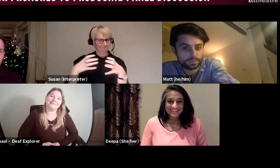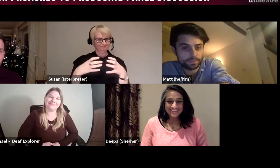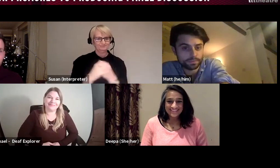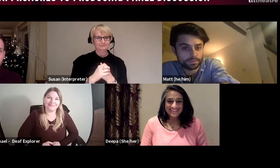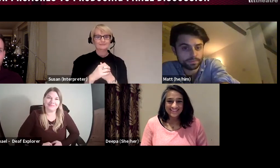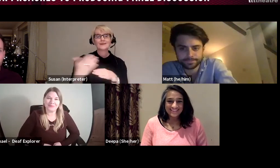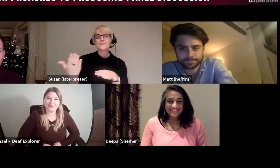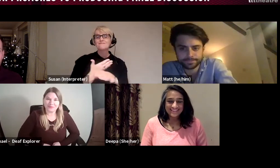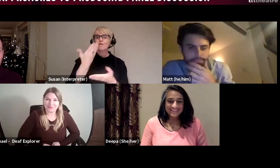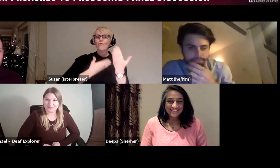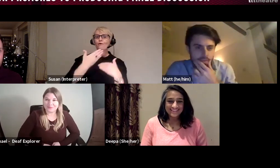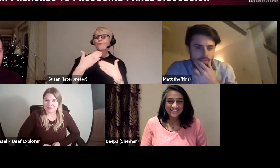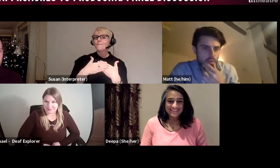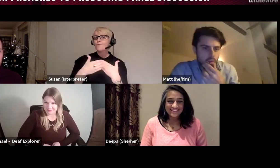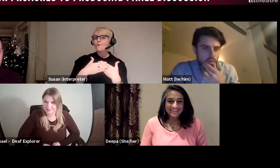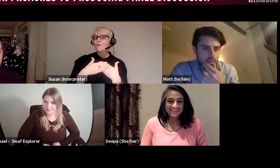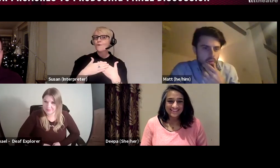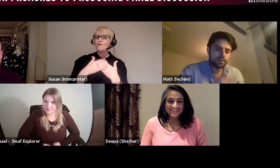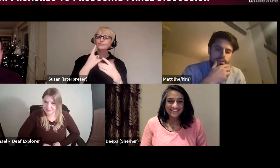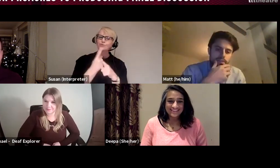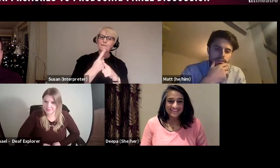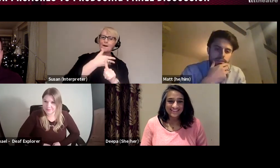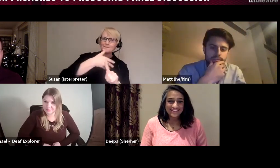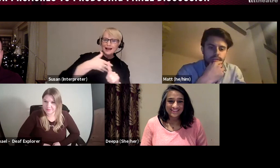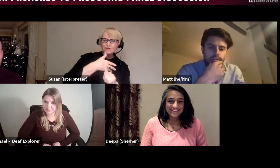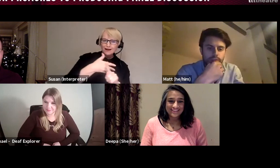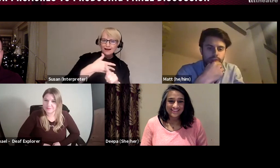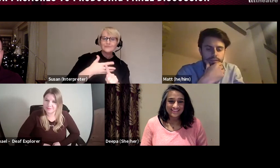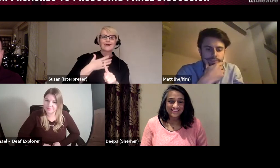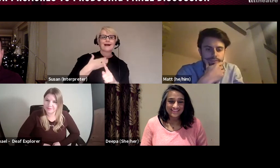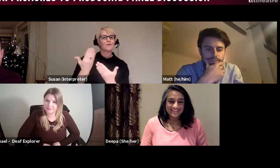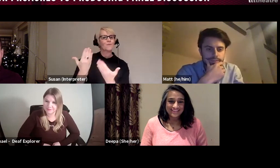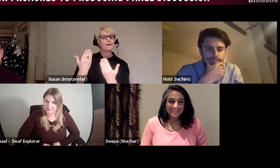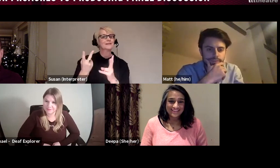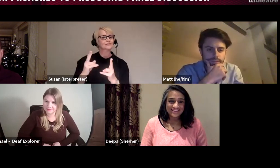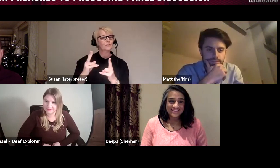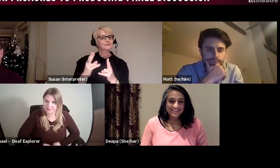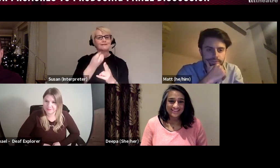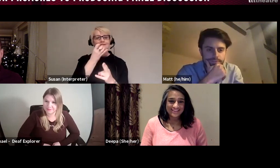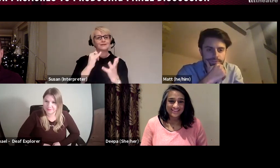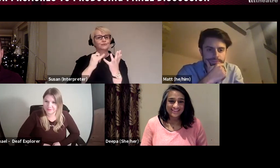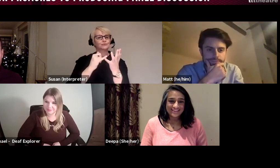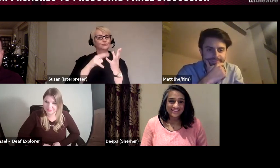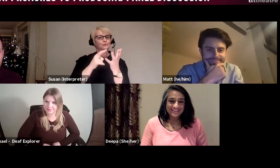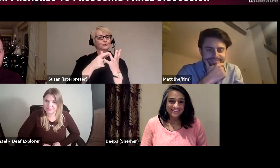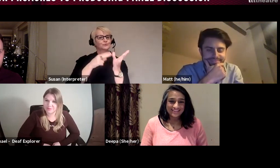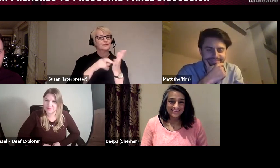I'd like to introduce our interpreters, Susan and Cathy who are interpreting,